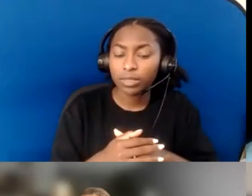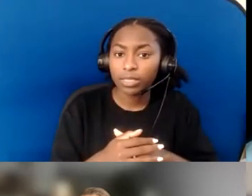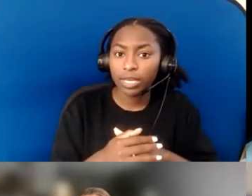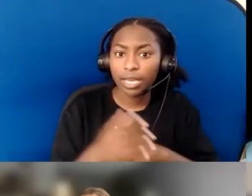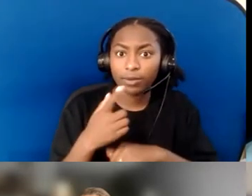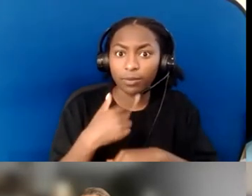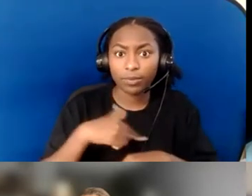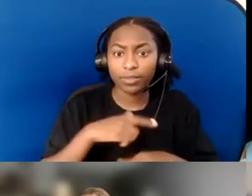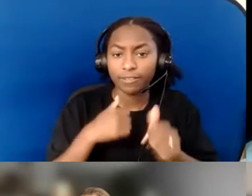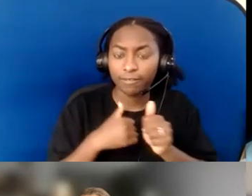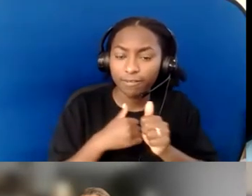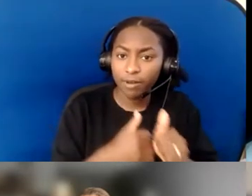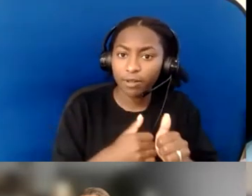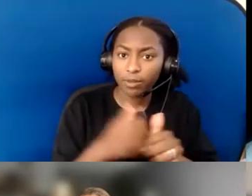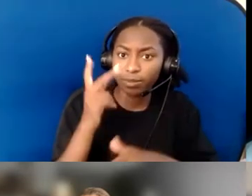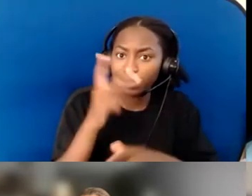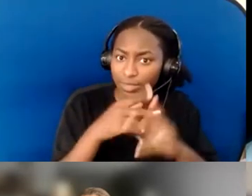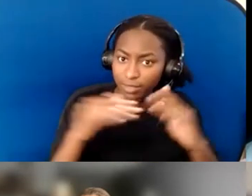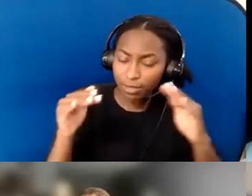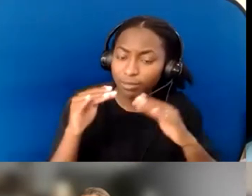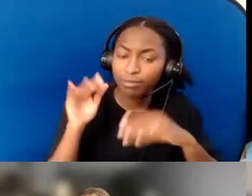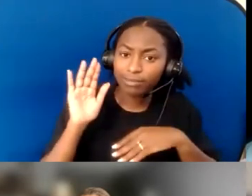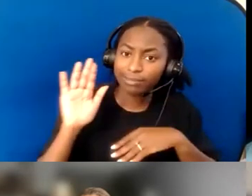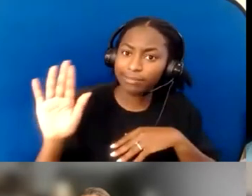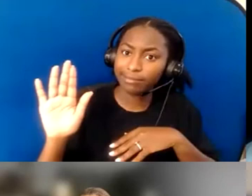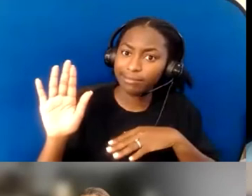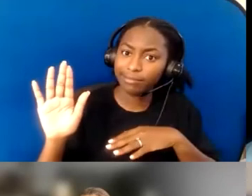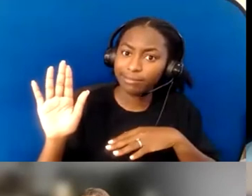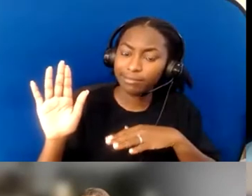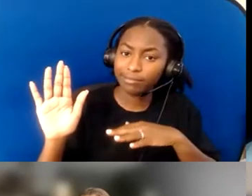and no one gets what they need at anyone else's expense, right?